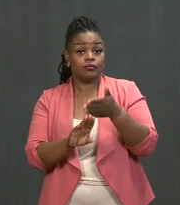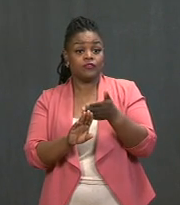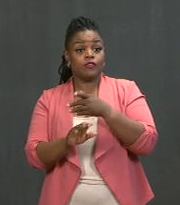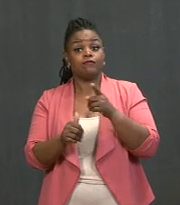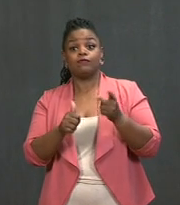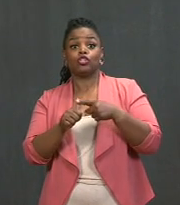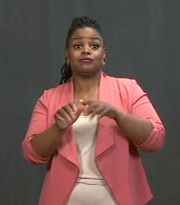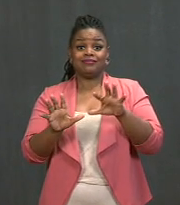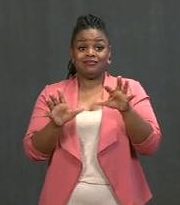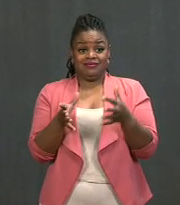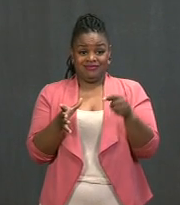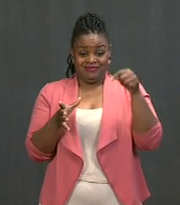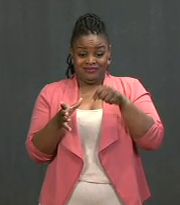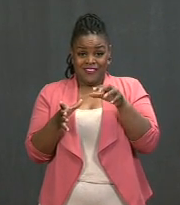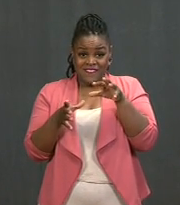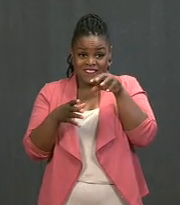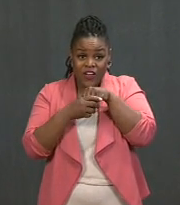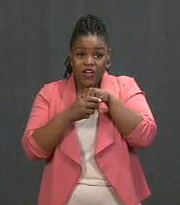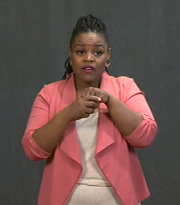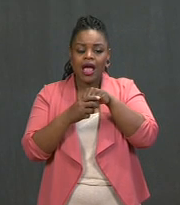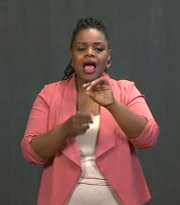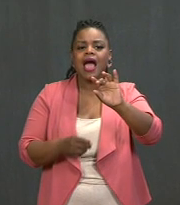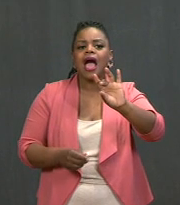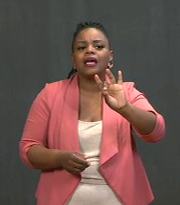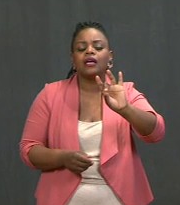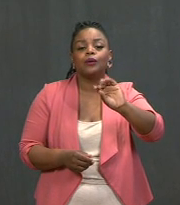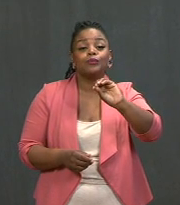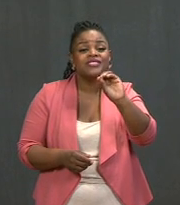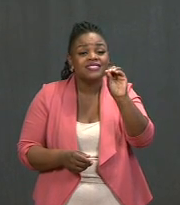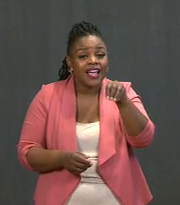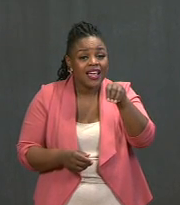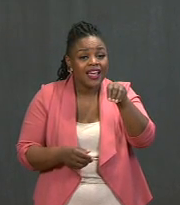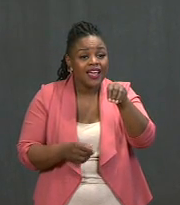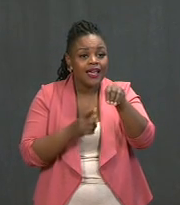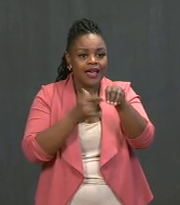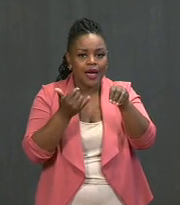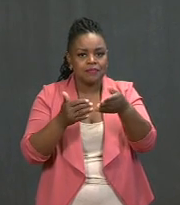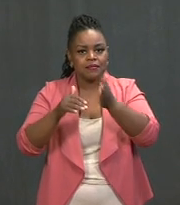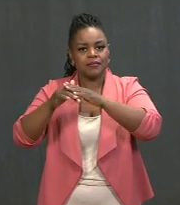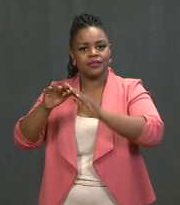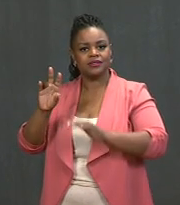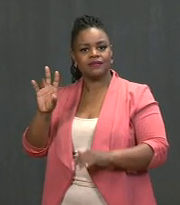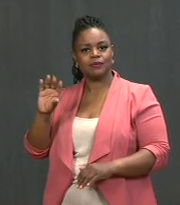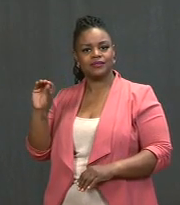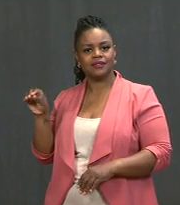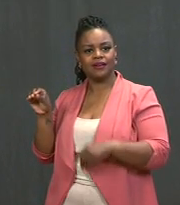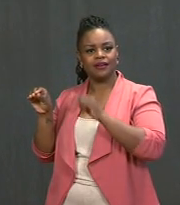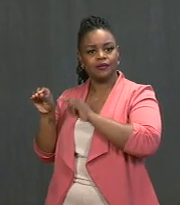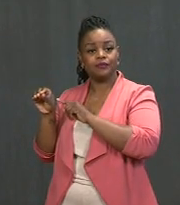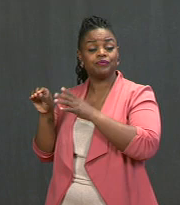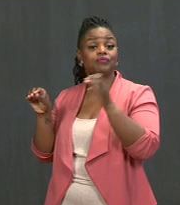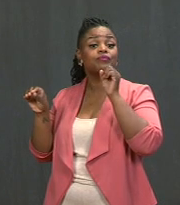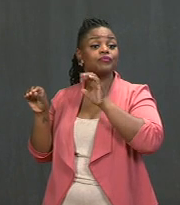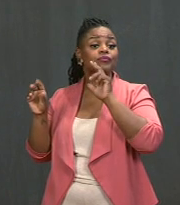That's a dramatic turnaround and critical because seniors account for 80 percent of all COVID deaths.